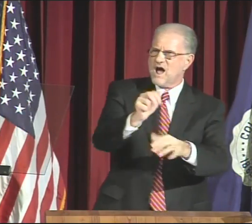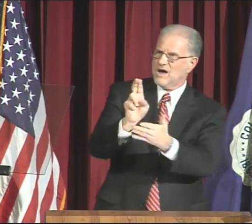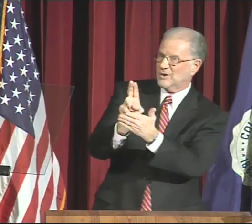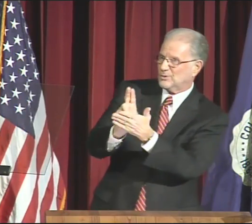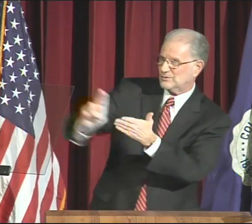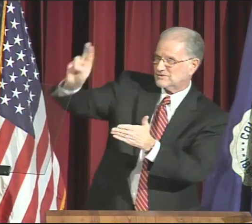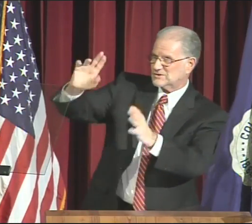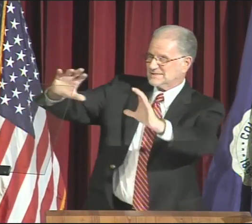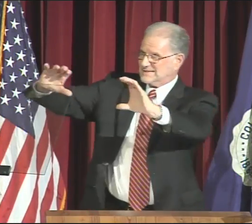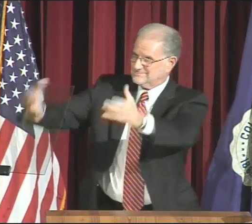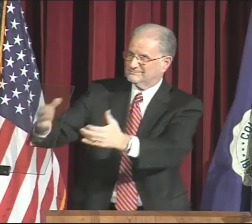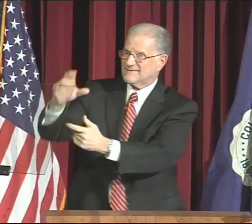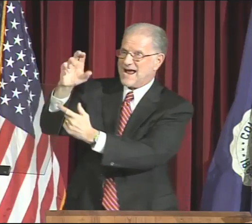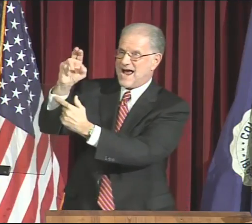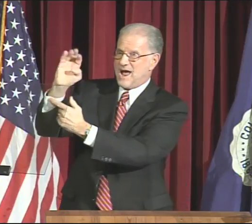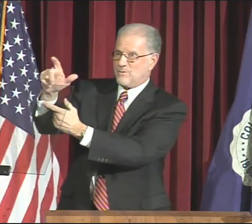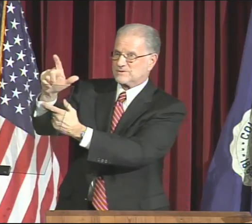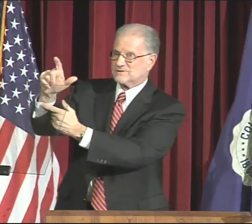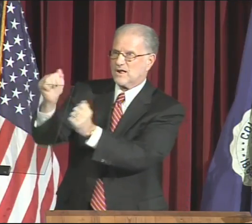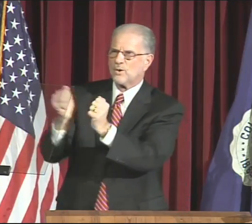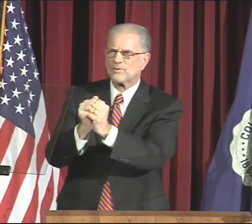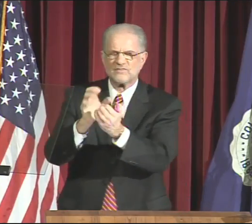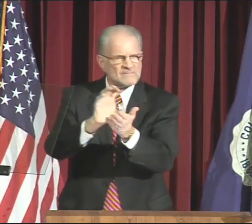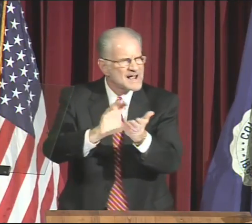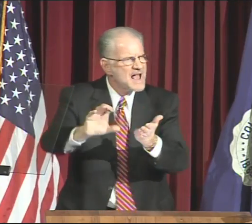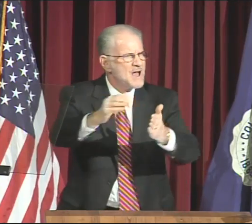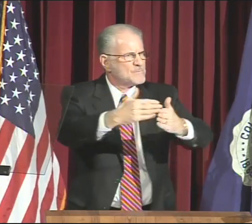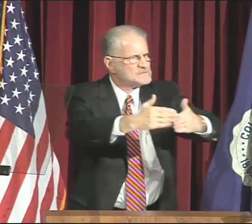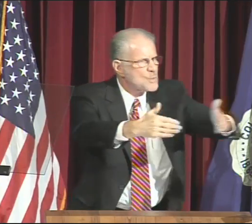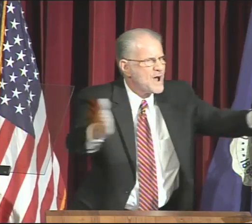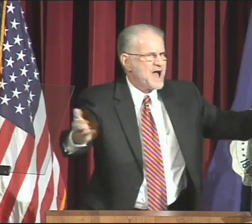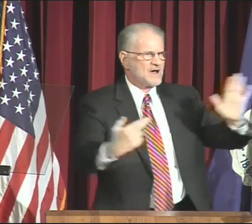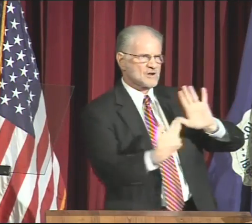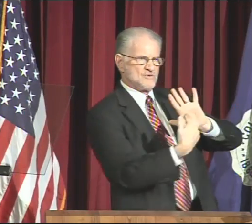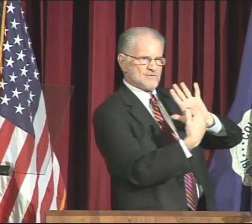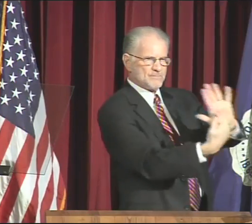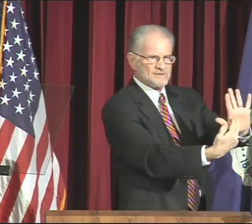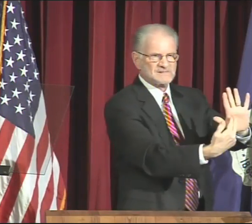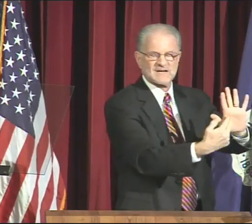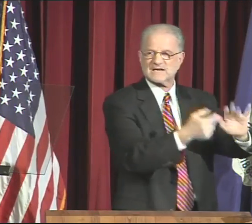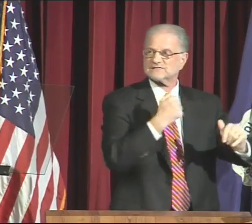In addition, we will formulate a University Council with